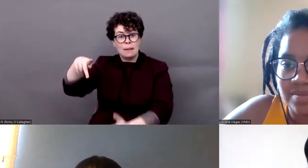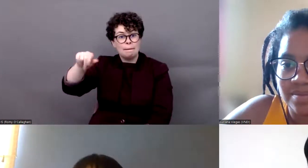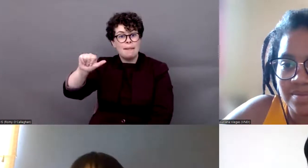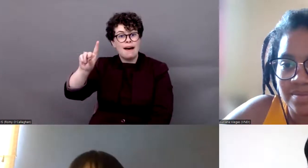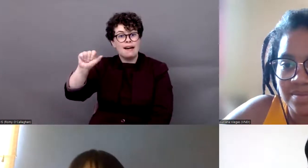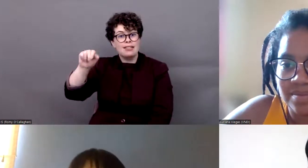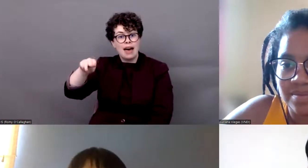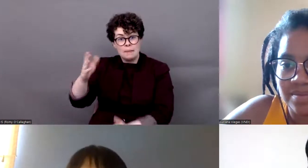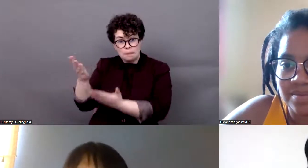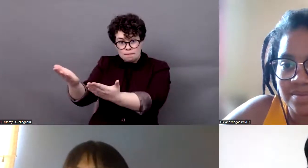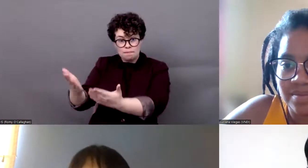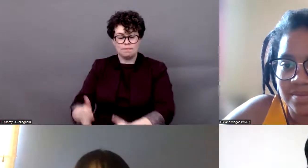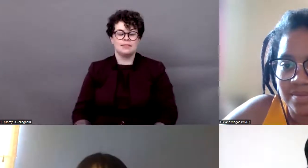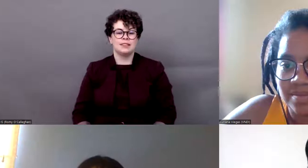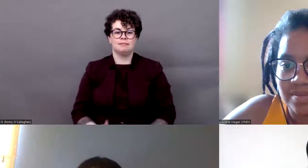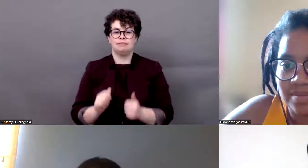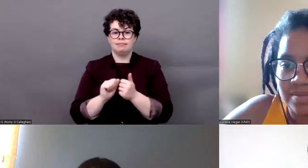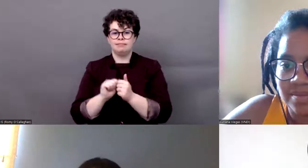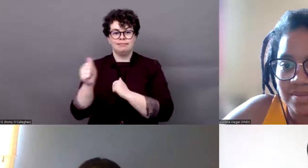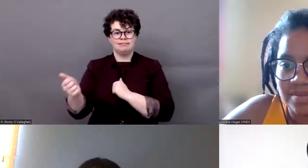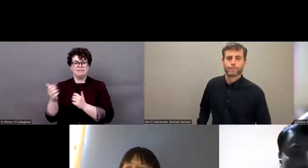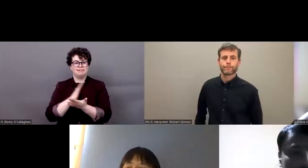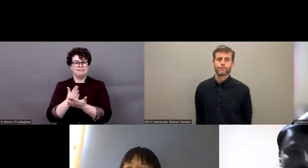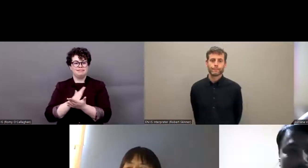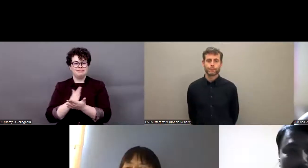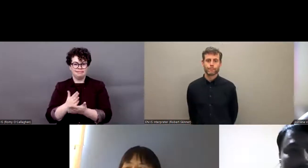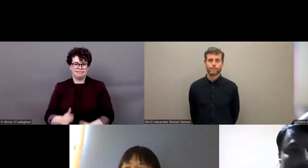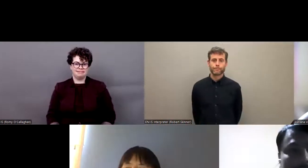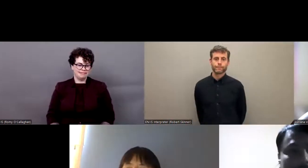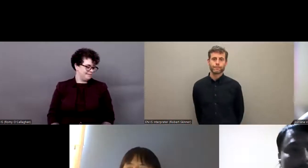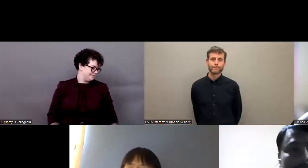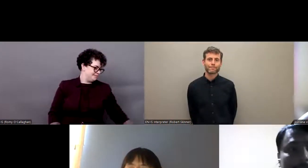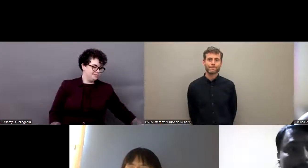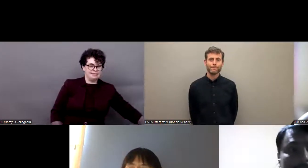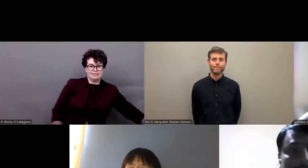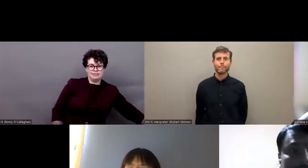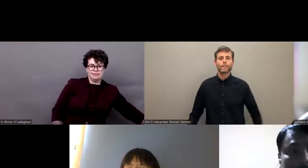yours. >> PADAM PARIYAR: Thank you,